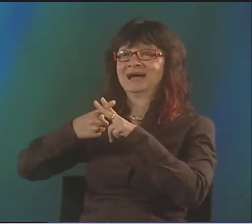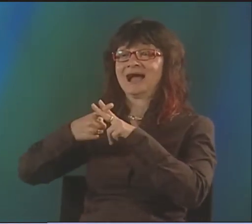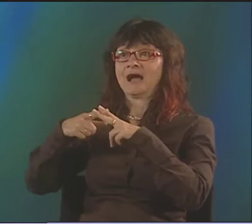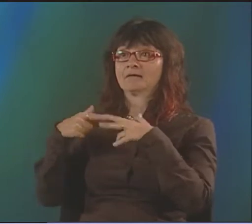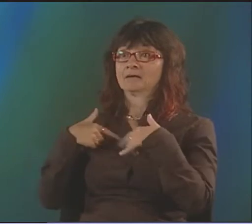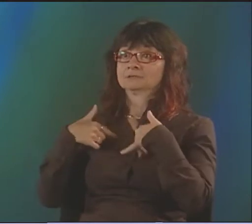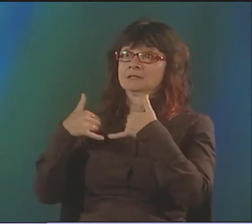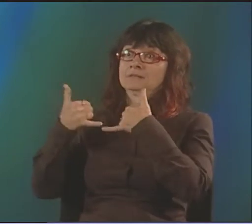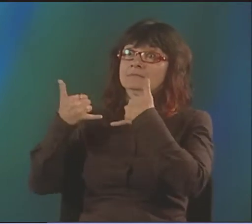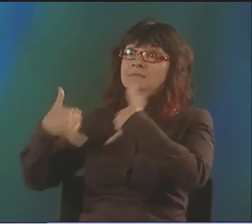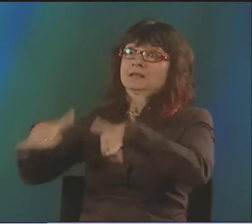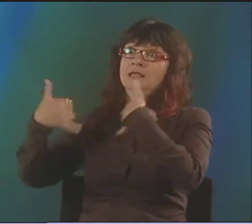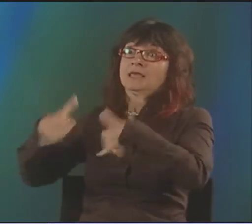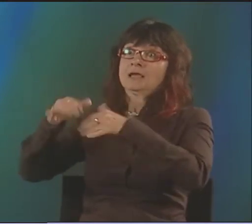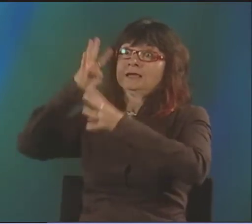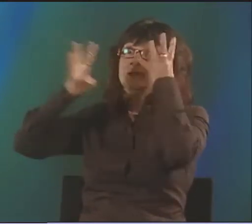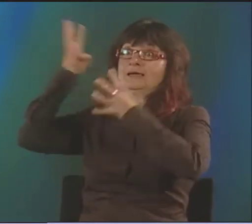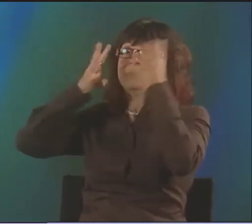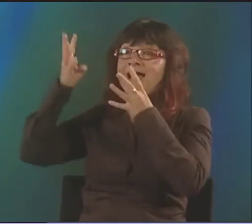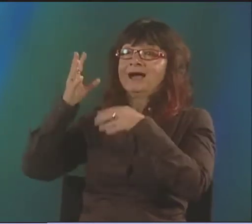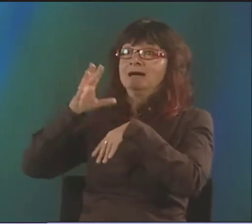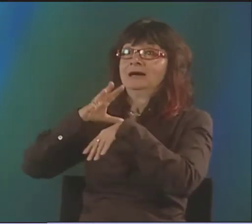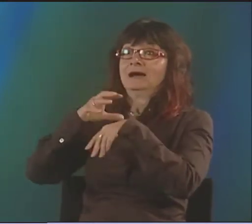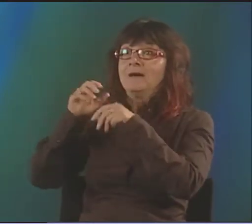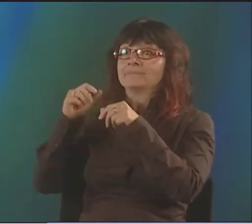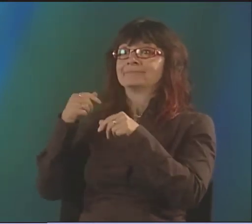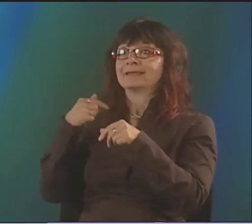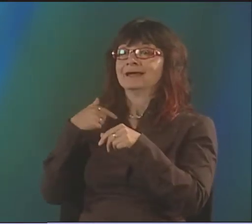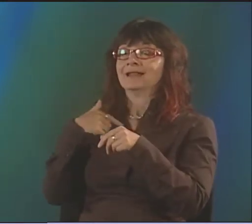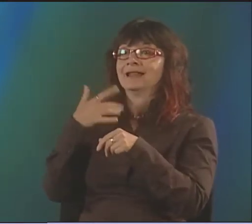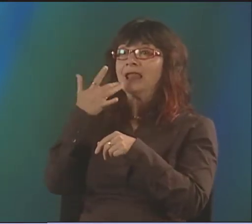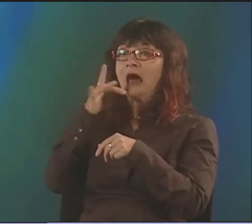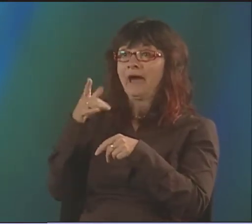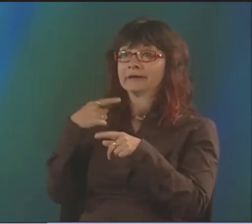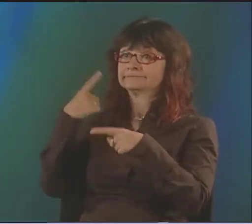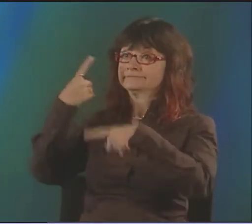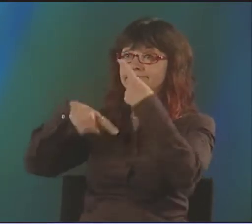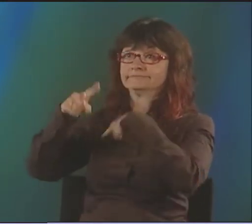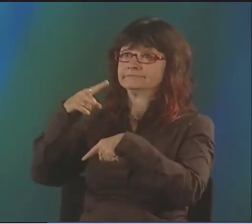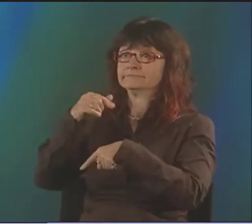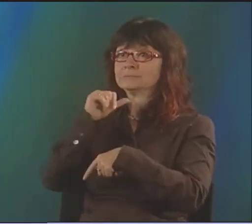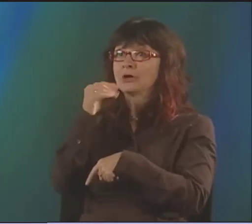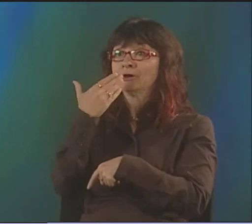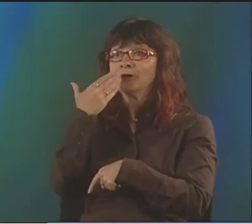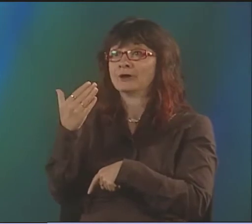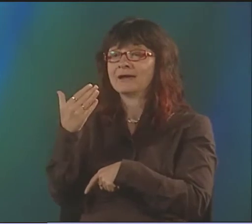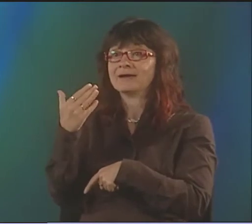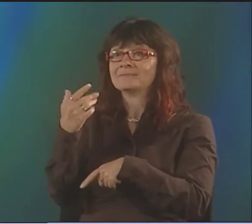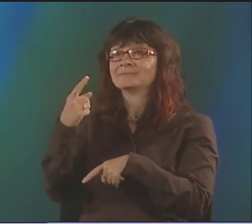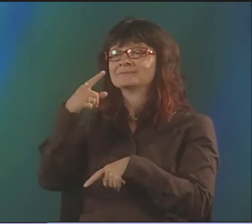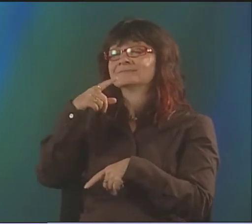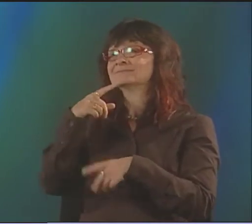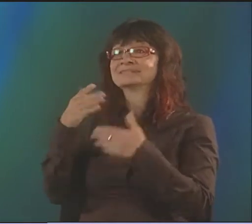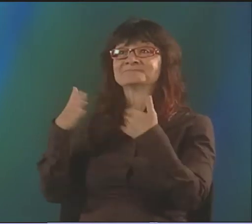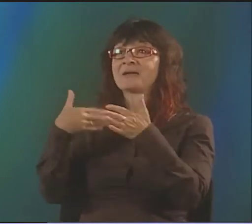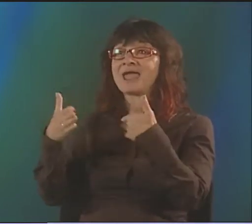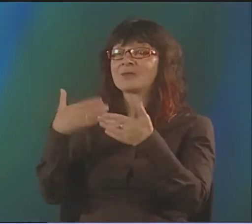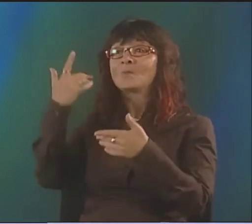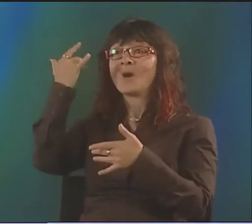SO THEY WANTED ME TO PERFORM POETRY FOR CHILDREN. PERFECT. IT WAS A GREAT WAY TO PRACTICE, YOU KNOW, BECAUSE I WAS JUST LEARNING THE LANGUAGE AND I WAS CREATING,